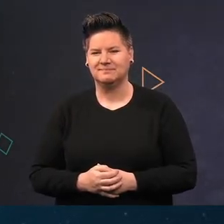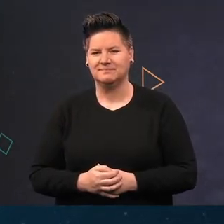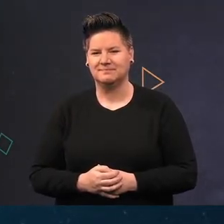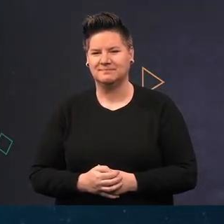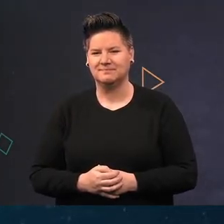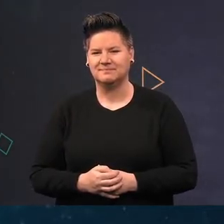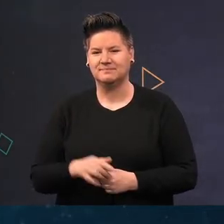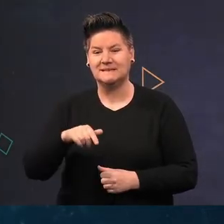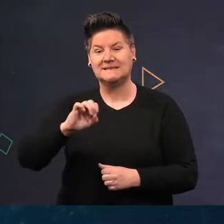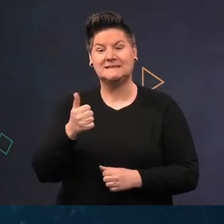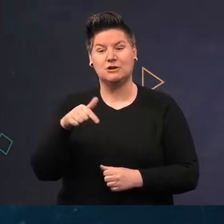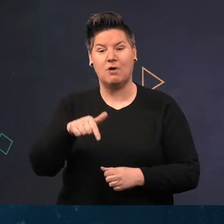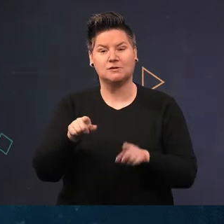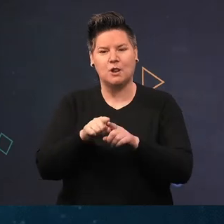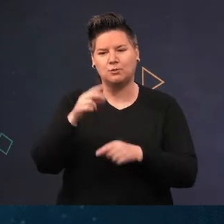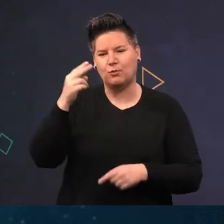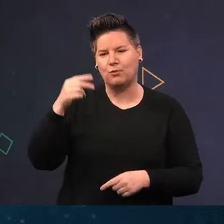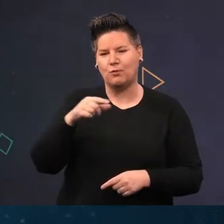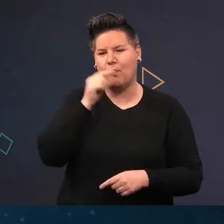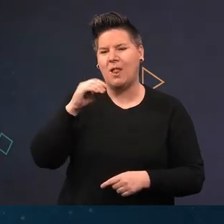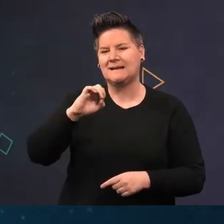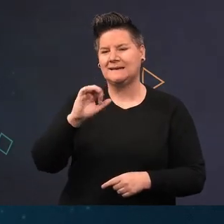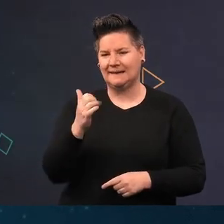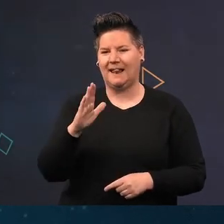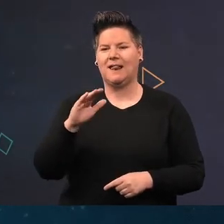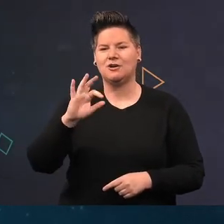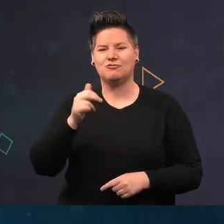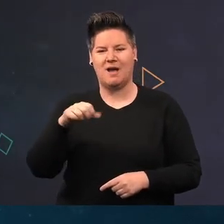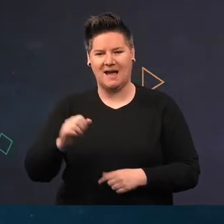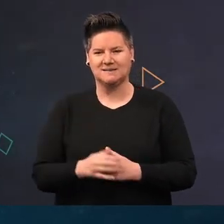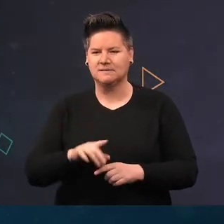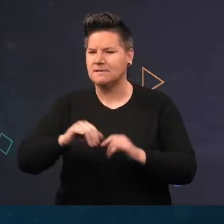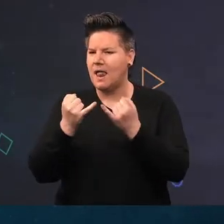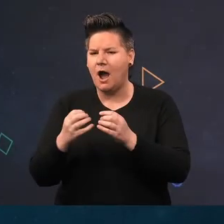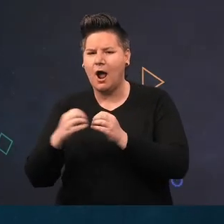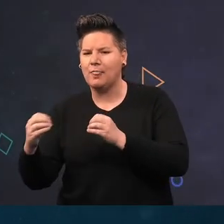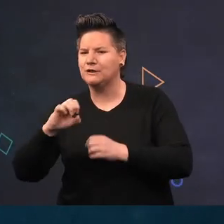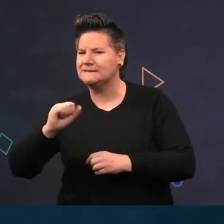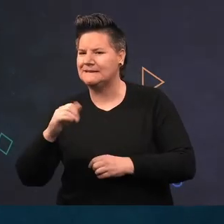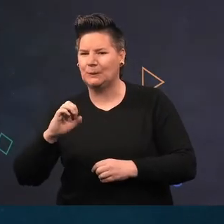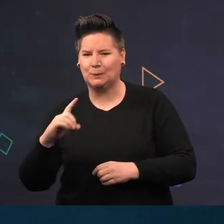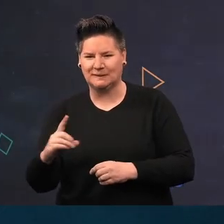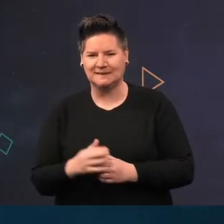Seagrass is also called eelgrass and unlike a seaweed, it is a true